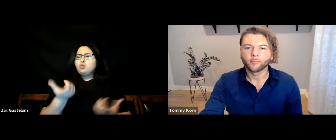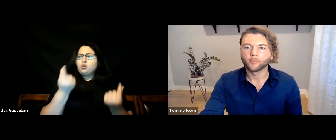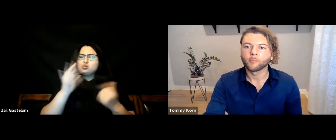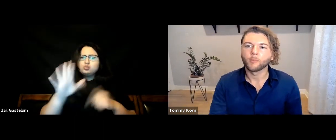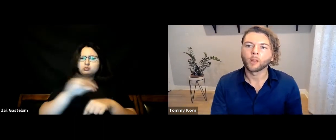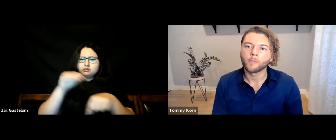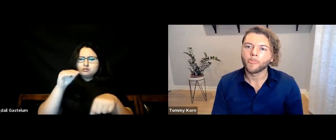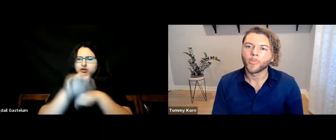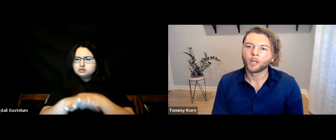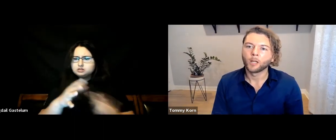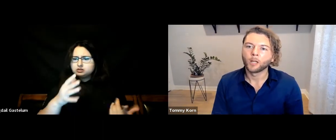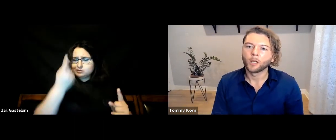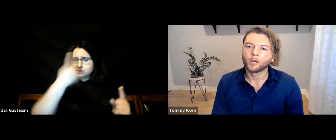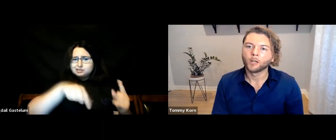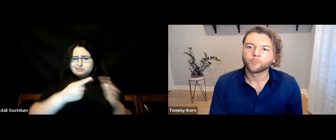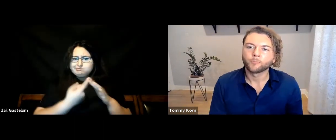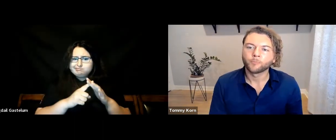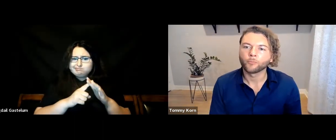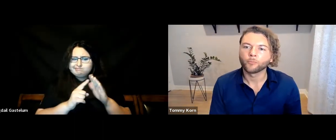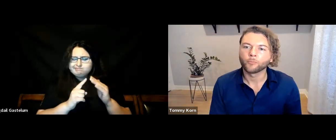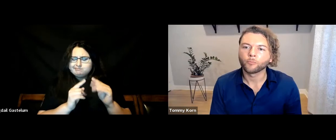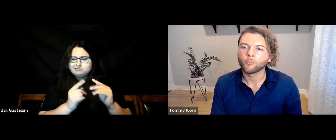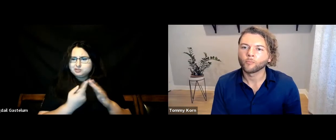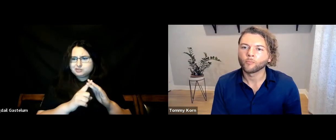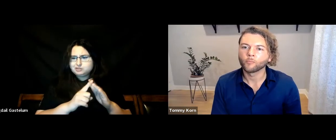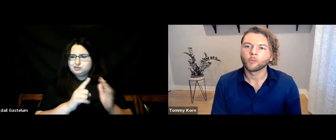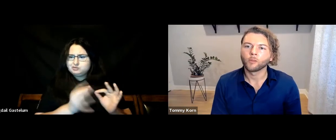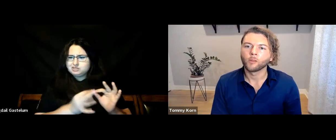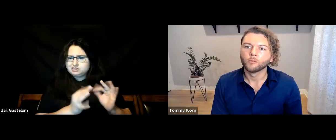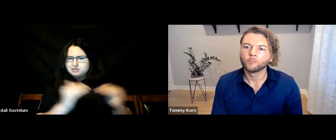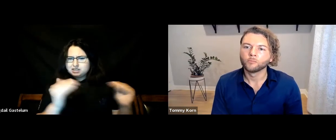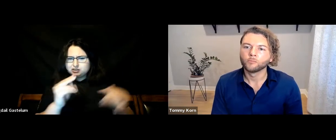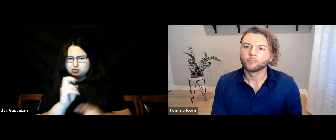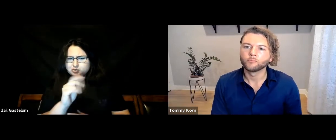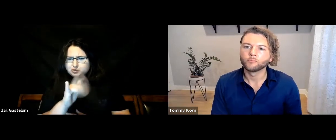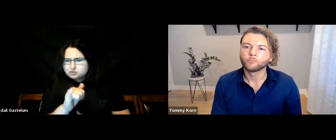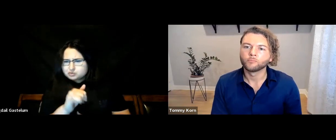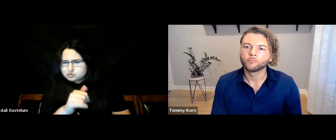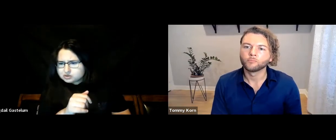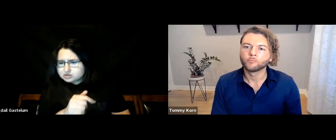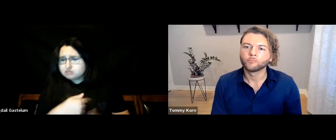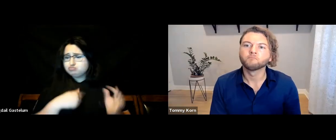[Bigdail] “What is your advice for starting, entry-level interpreters?